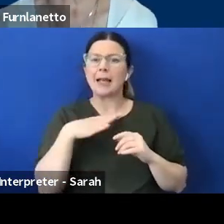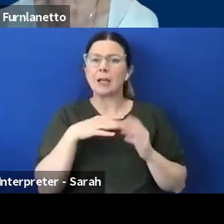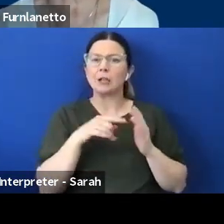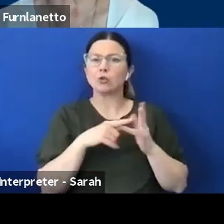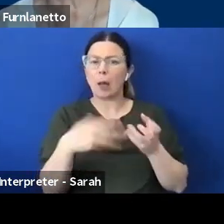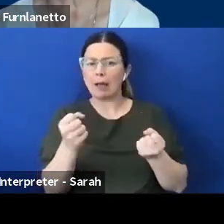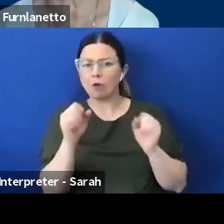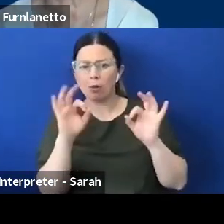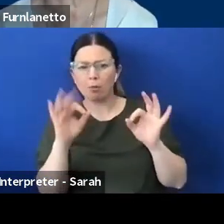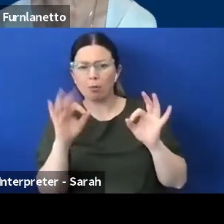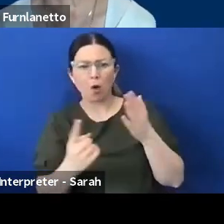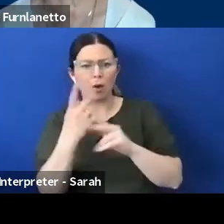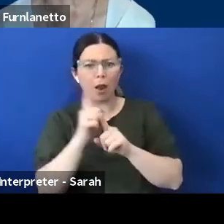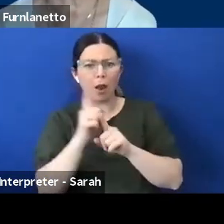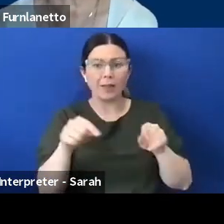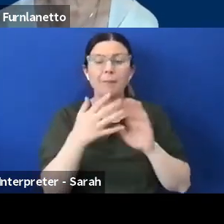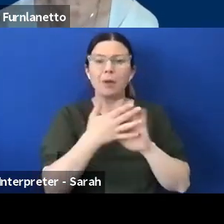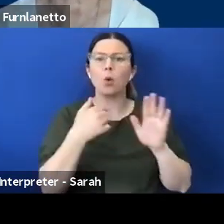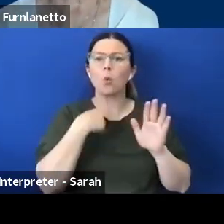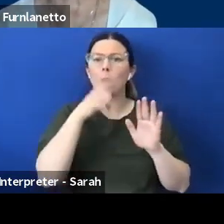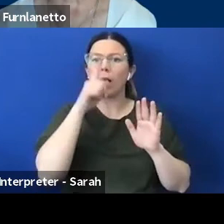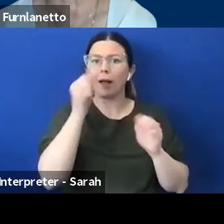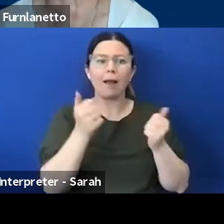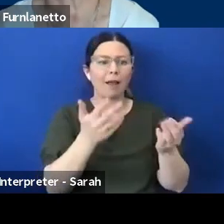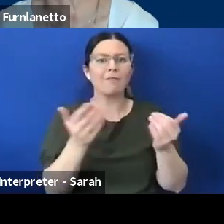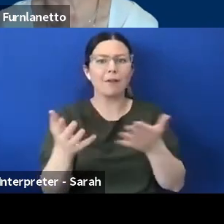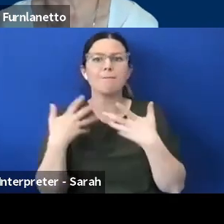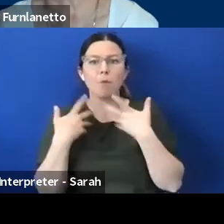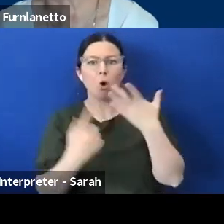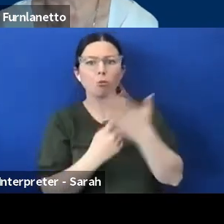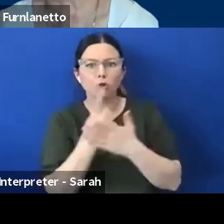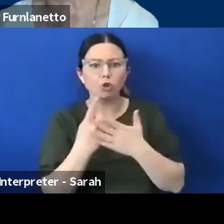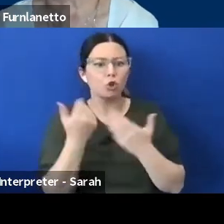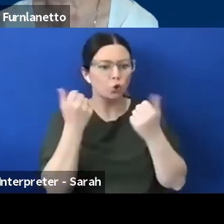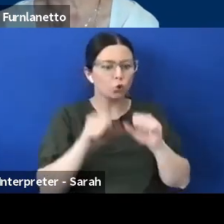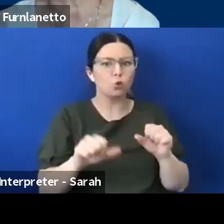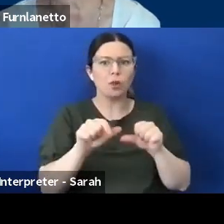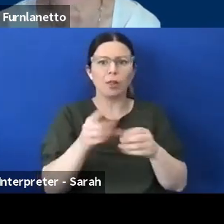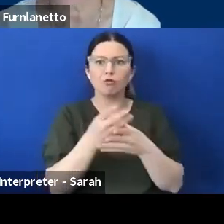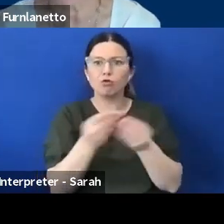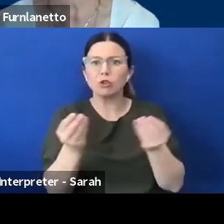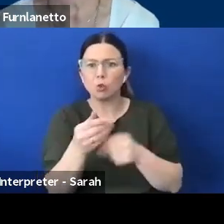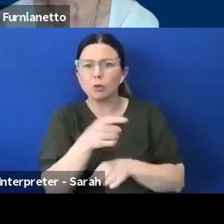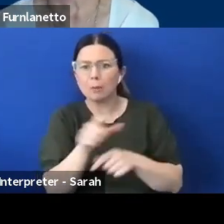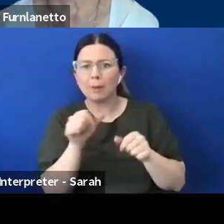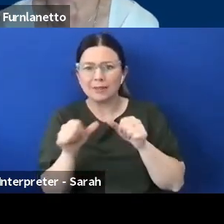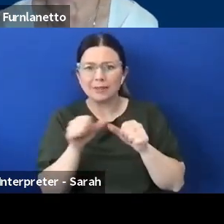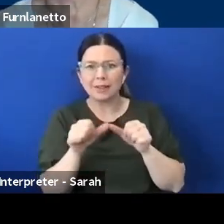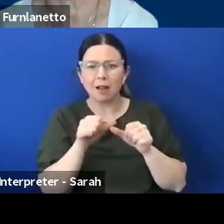opportunities that are there and the resources that we have before us and tap into us and I